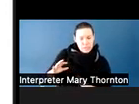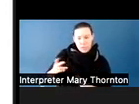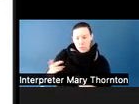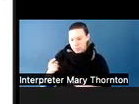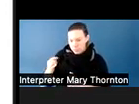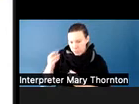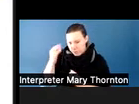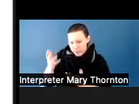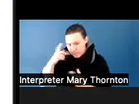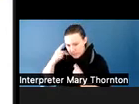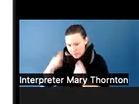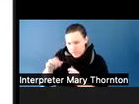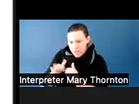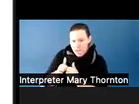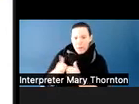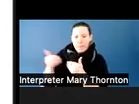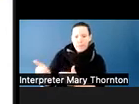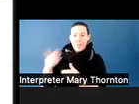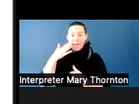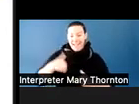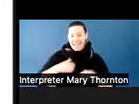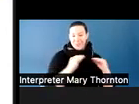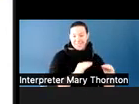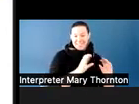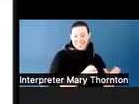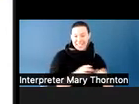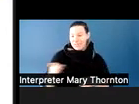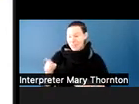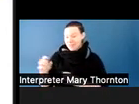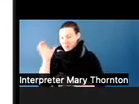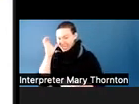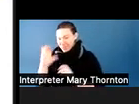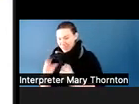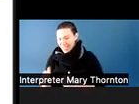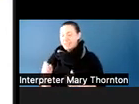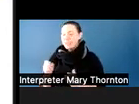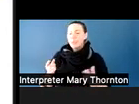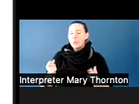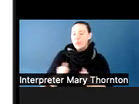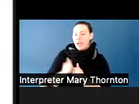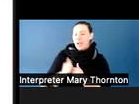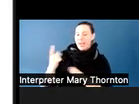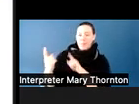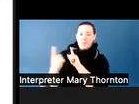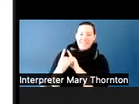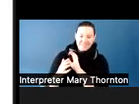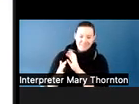because I have to teach the class, and you have to listen to the class. So what can we do to meet in the middle here?